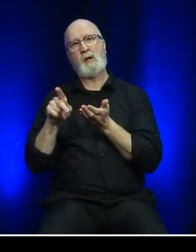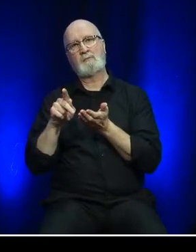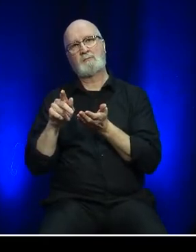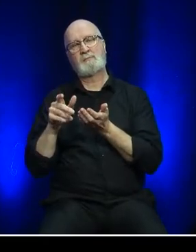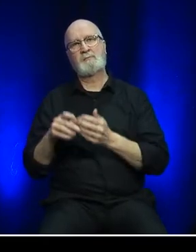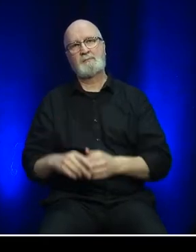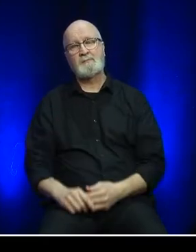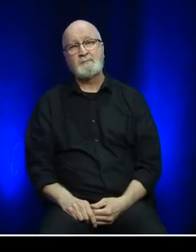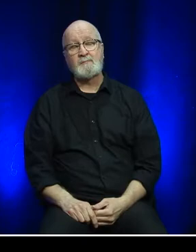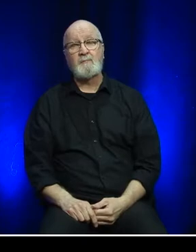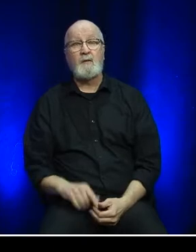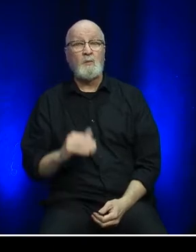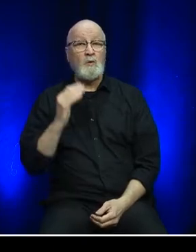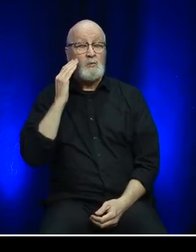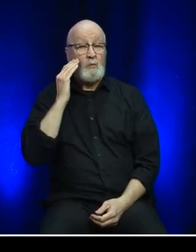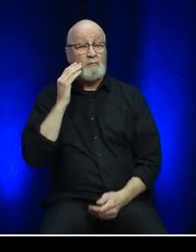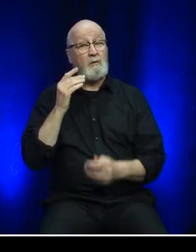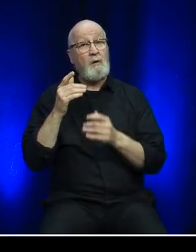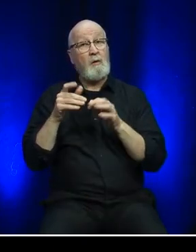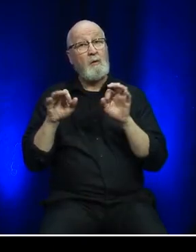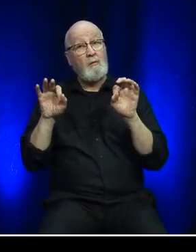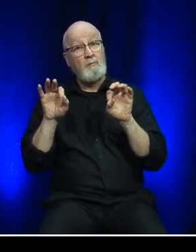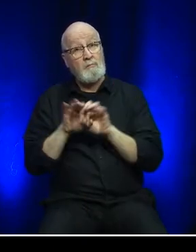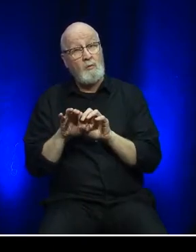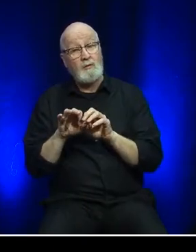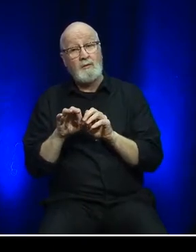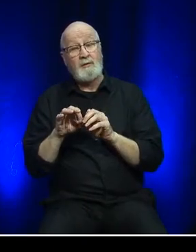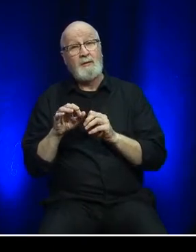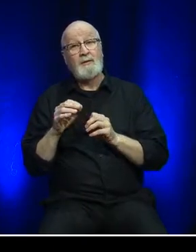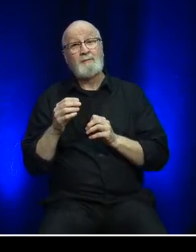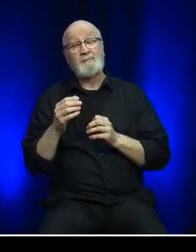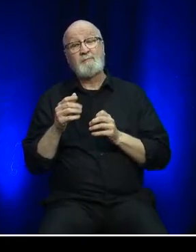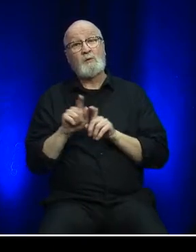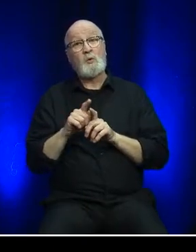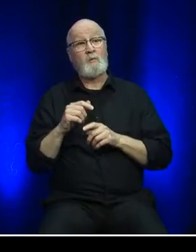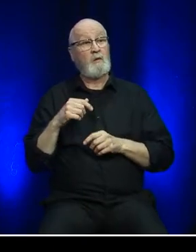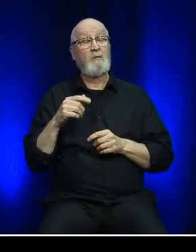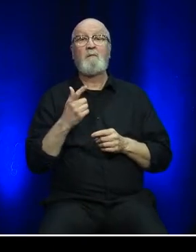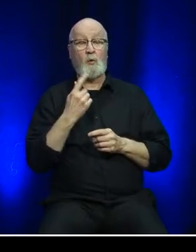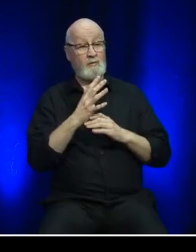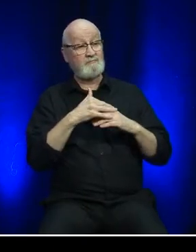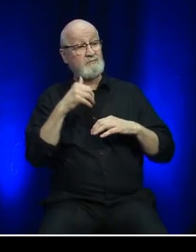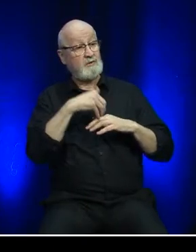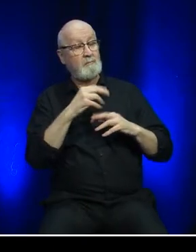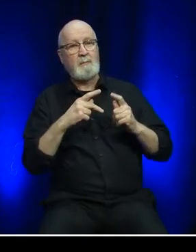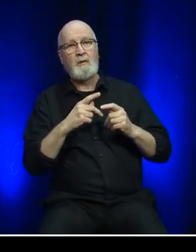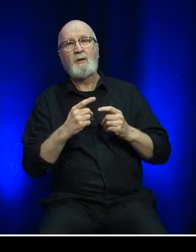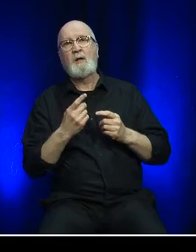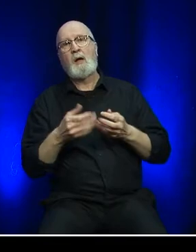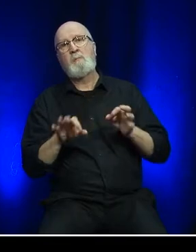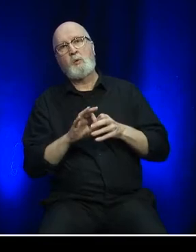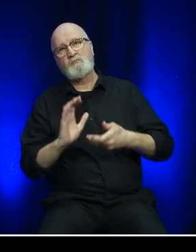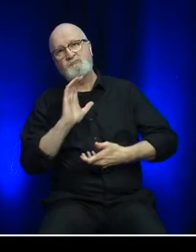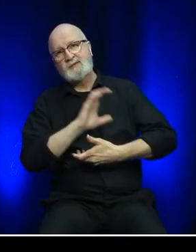We recognize the critical importance of Reconciliation with our Indigenous Peoples and are committed to implementing